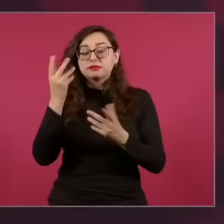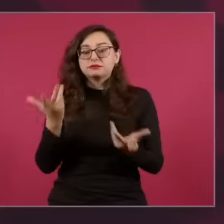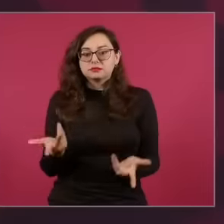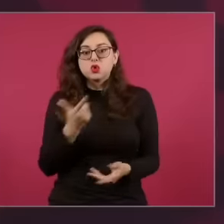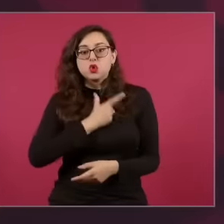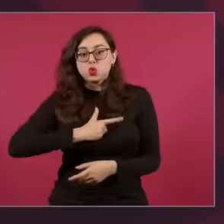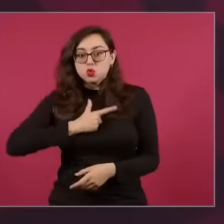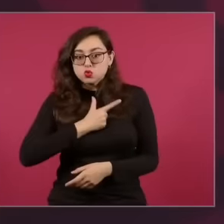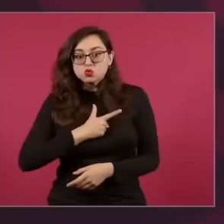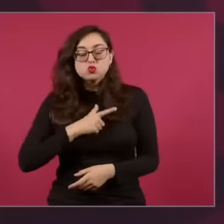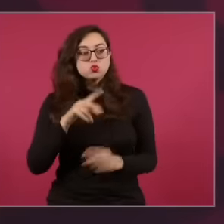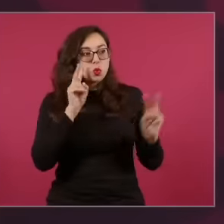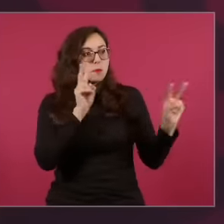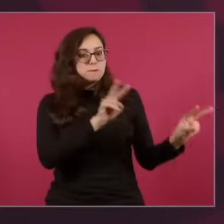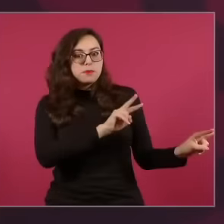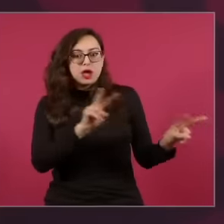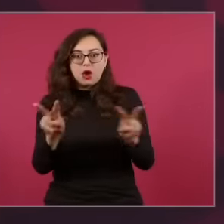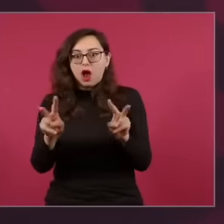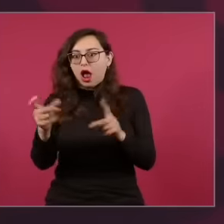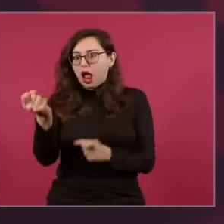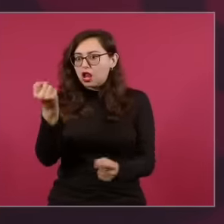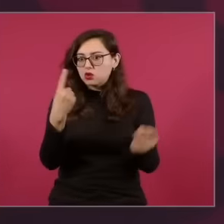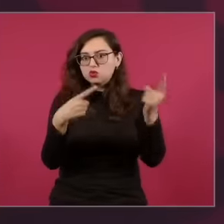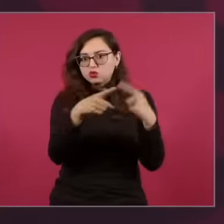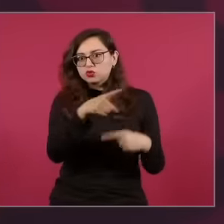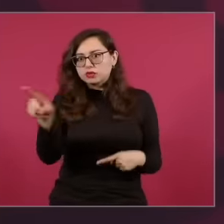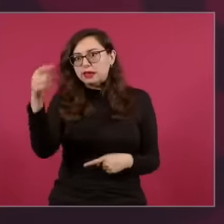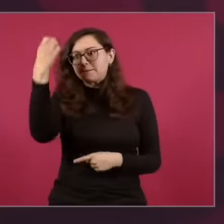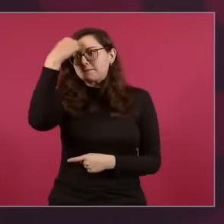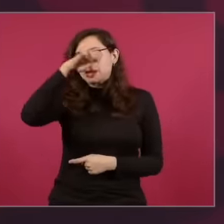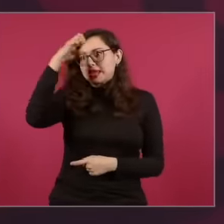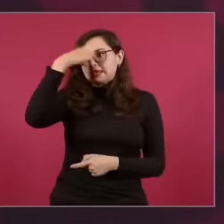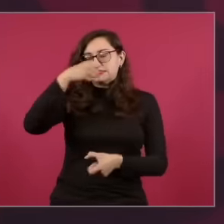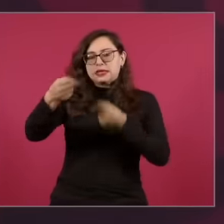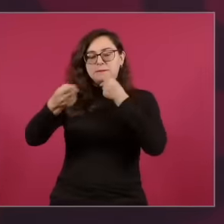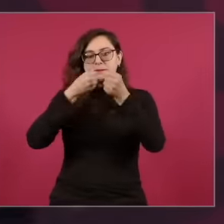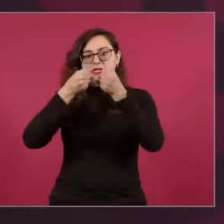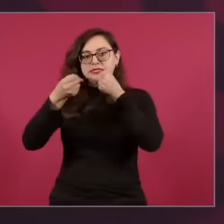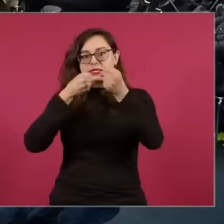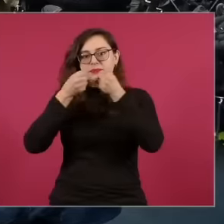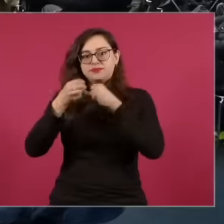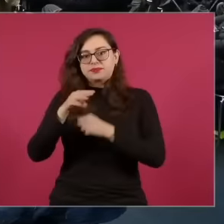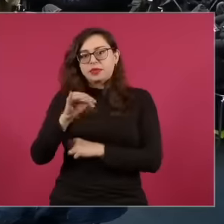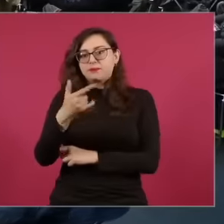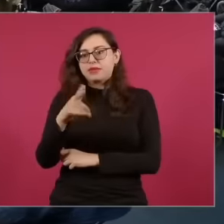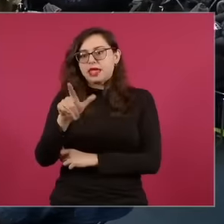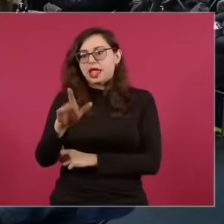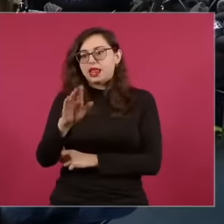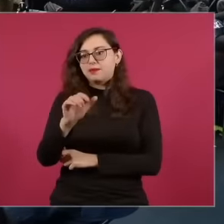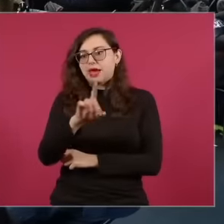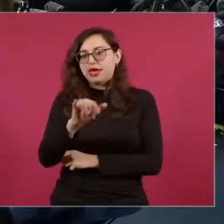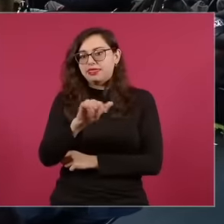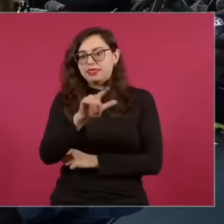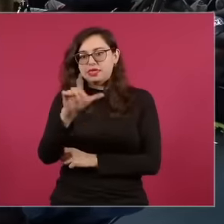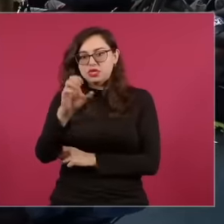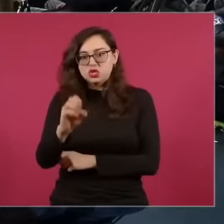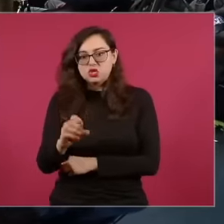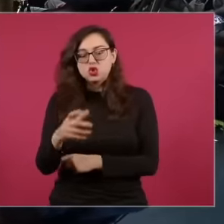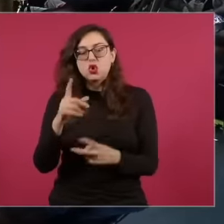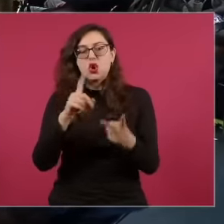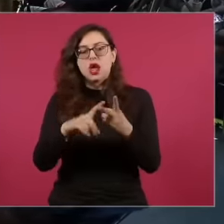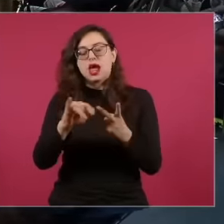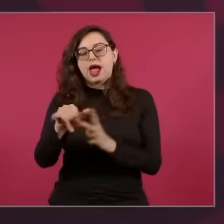dear Miguel Badillo, for example, director of Contralínea Magazine, the dear Jaime Hernández,